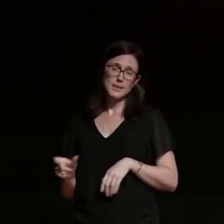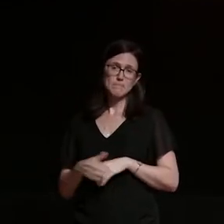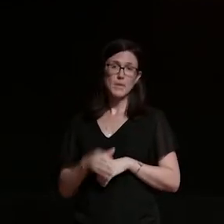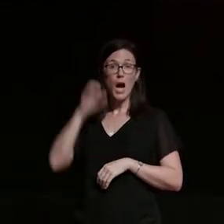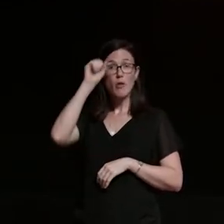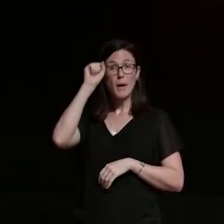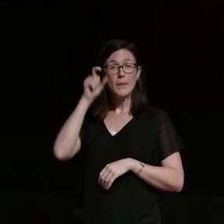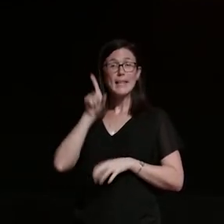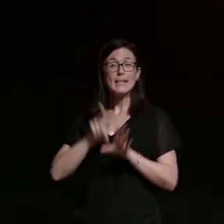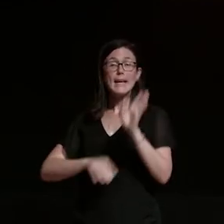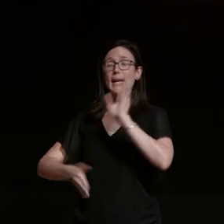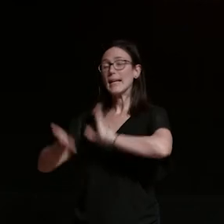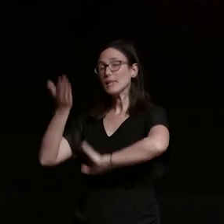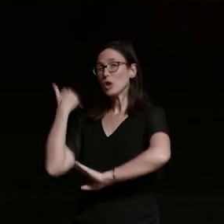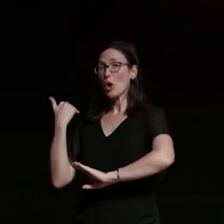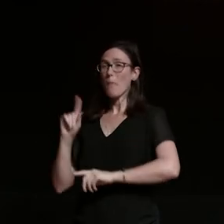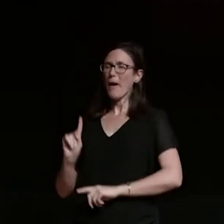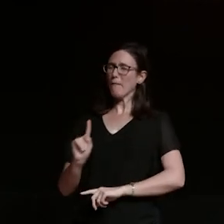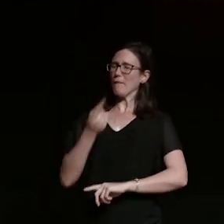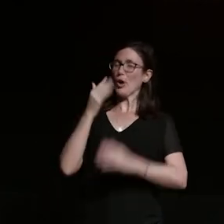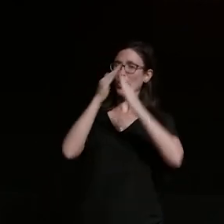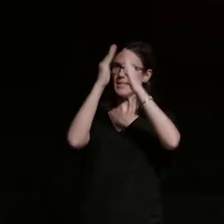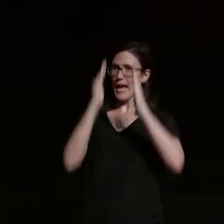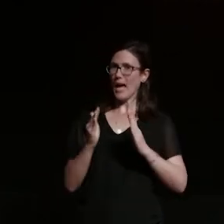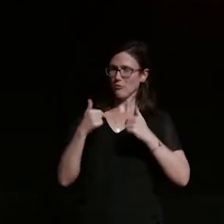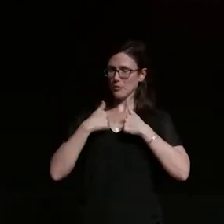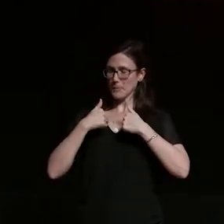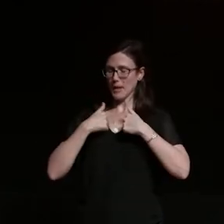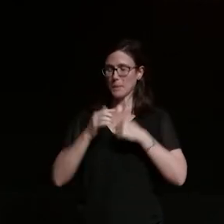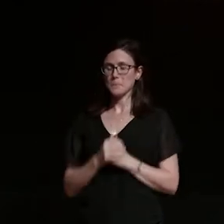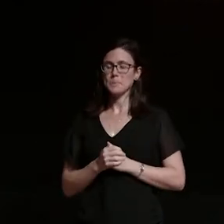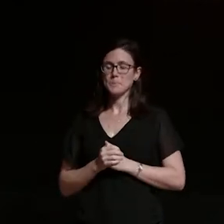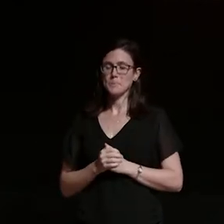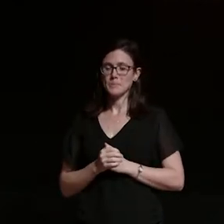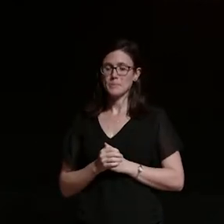the first house that i was in when i moved out of home and um he offered to beat someone up for me